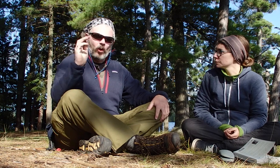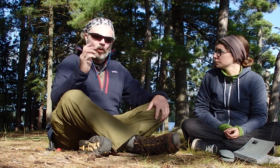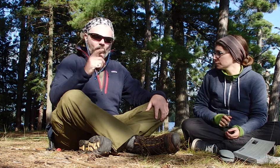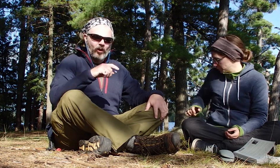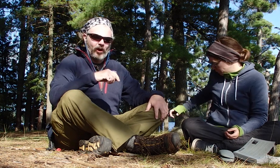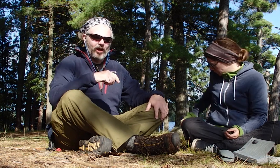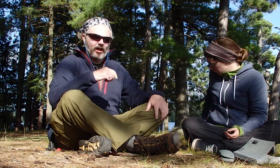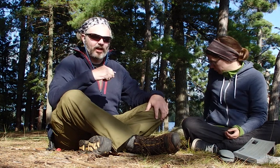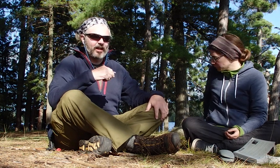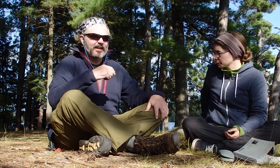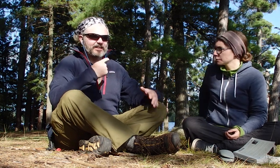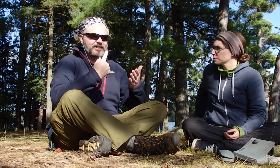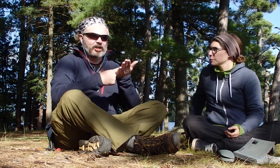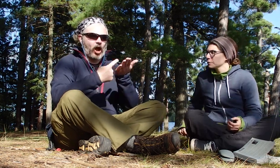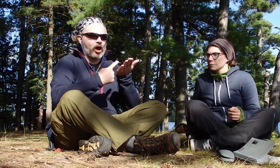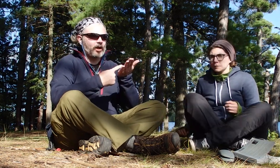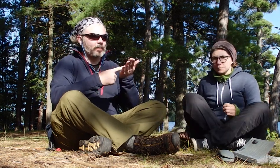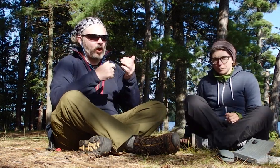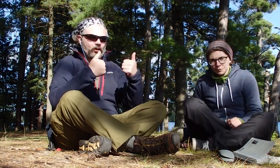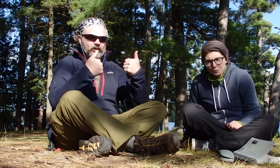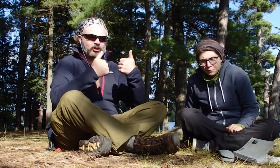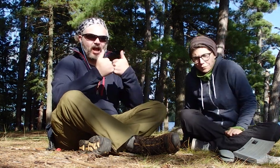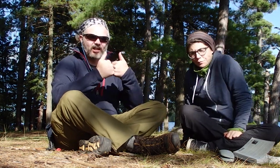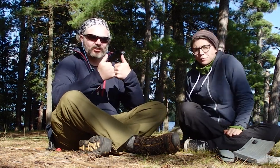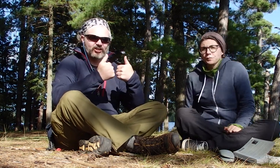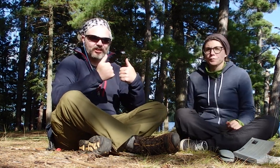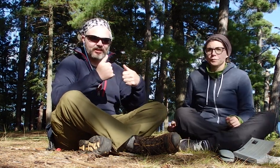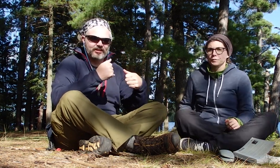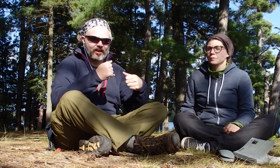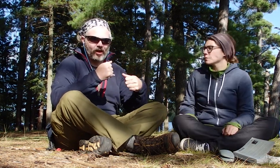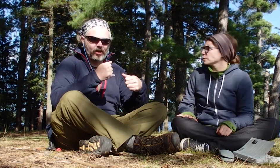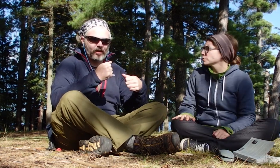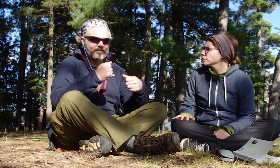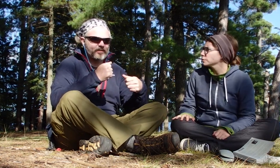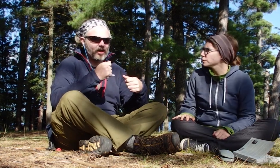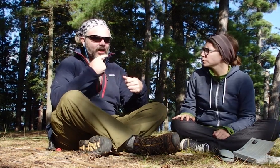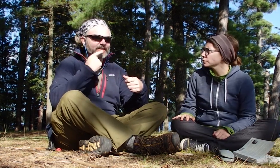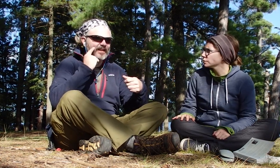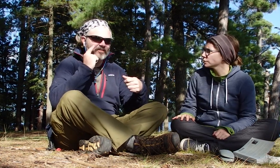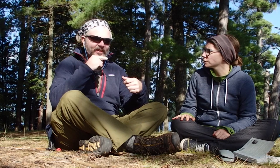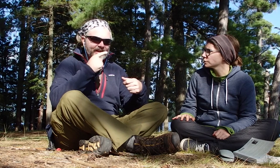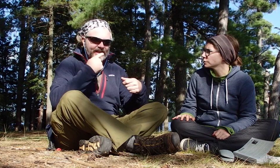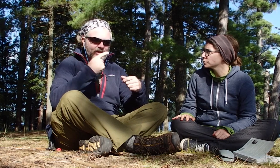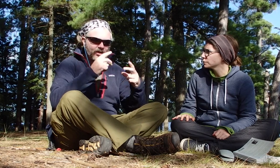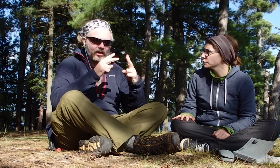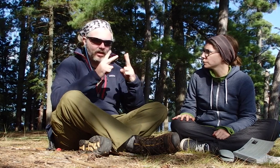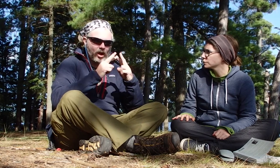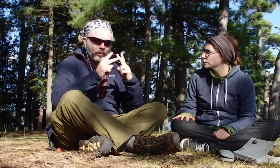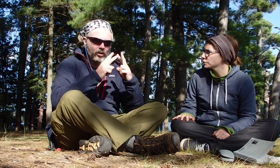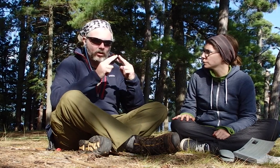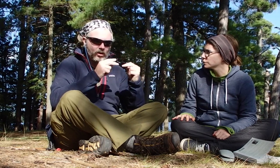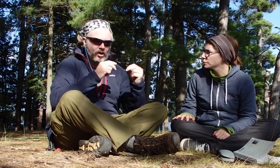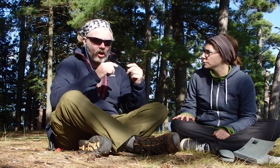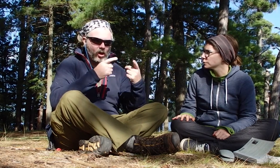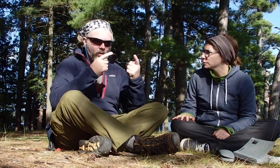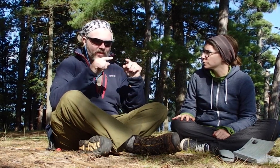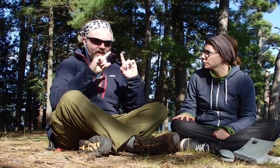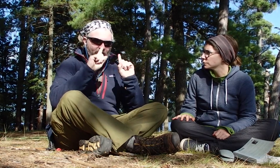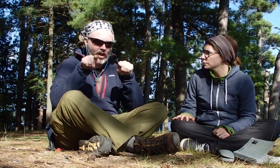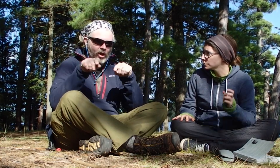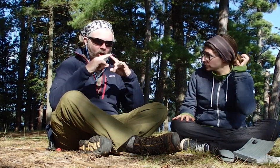So, let's talk about the challenges of a deaf and hearing couple when they go camping.